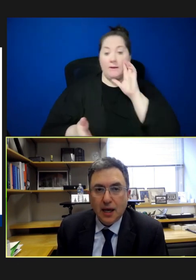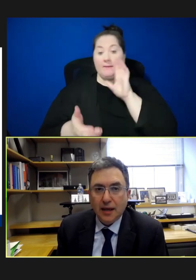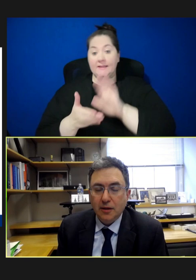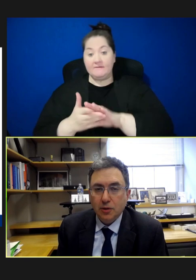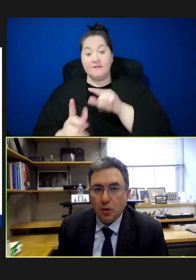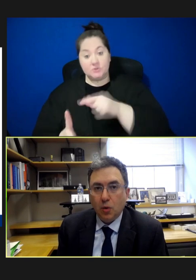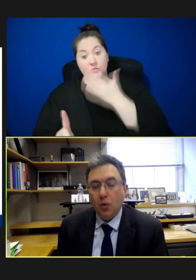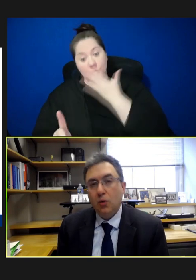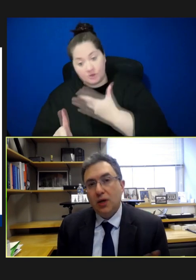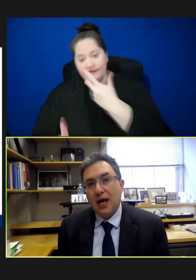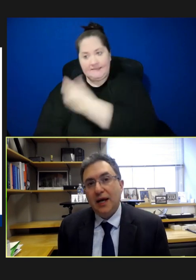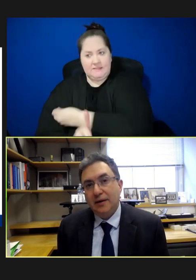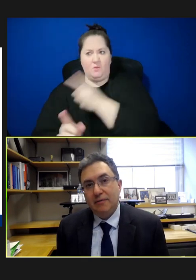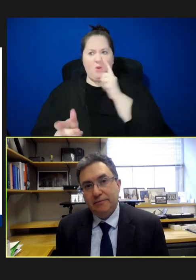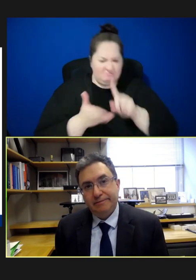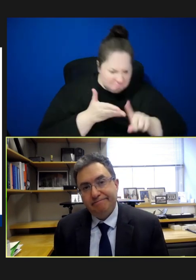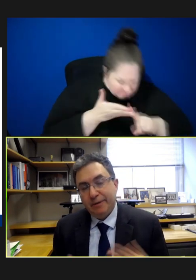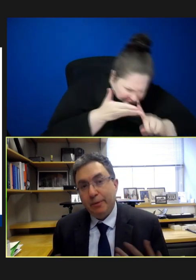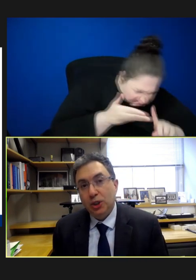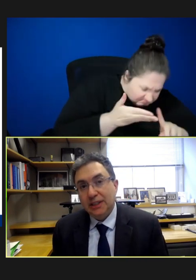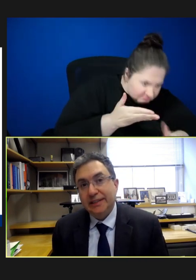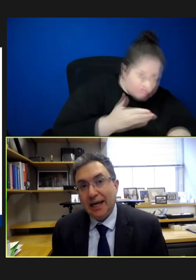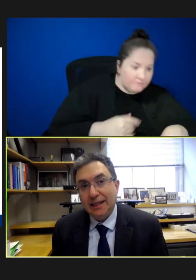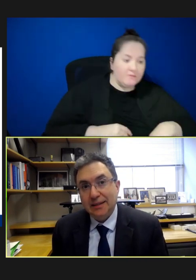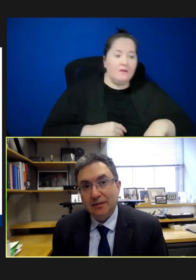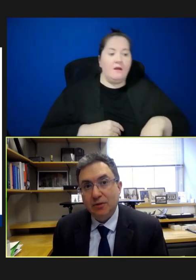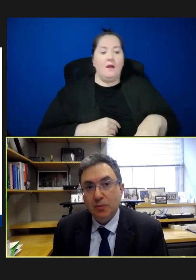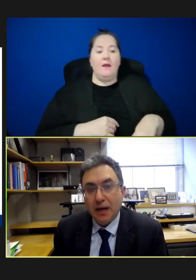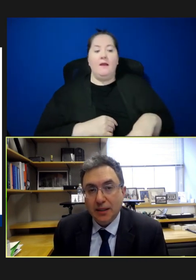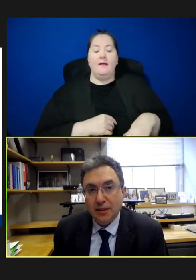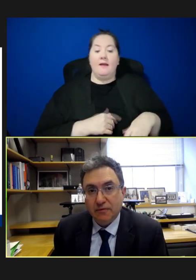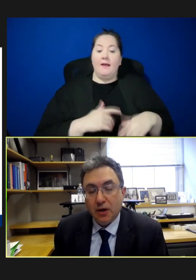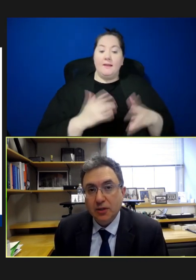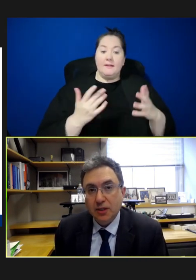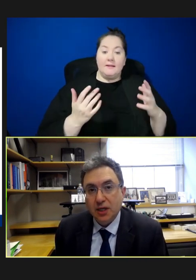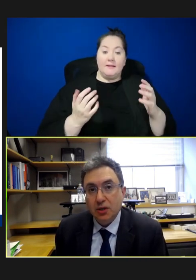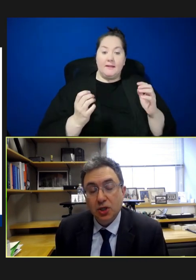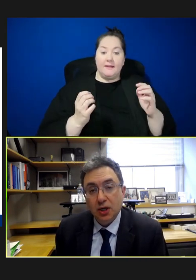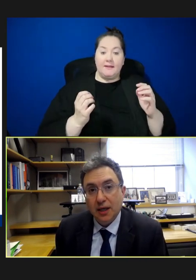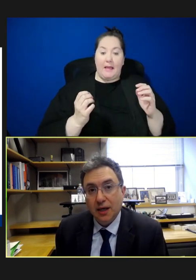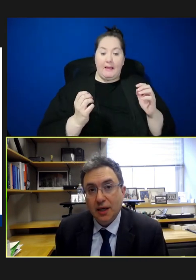And then there's a whole kind of emerging science of responding to falsehoods that are circulating.